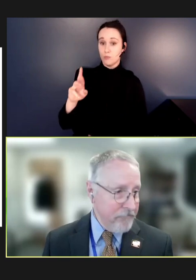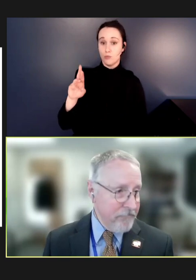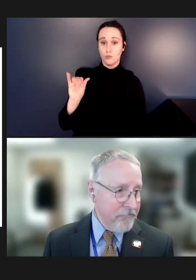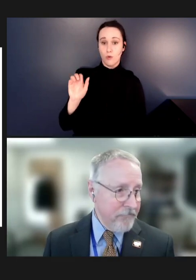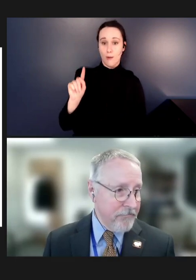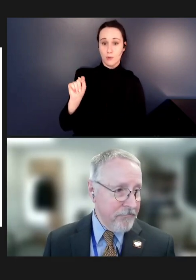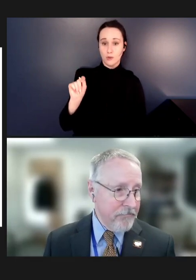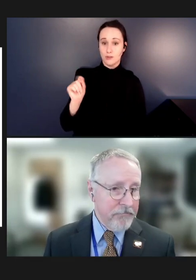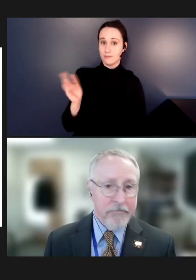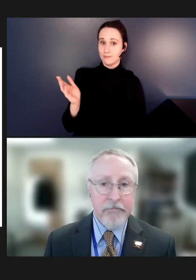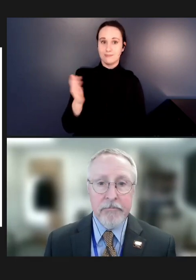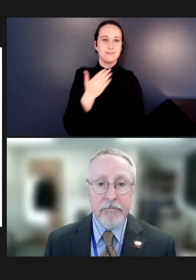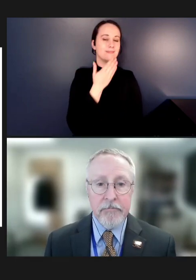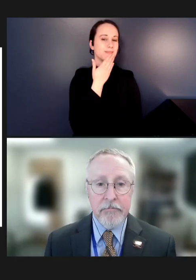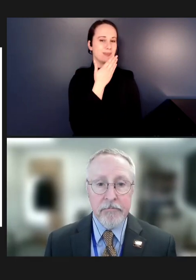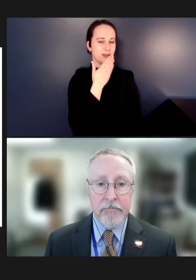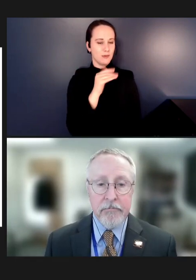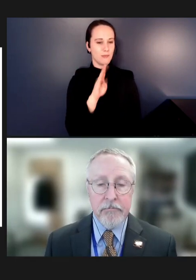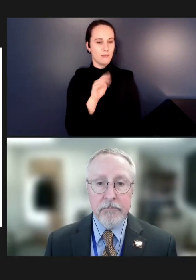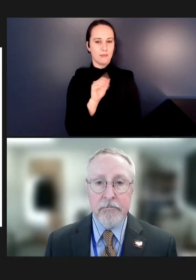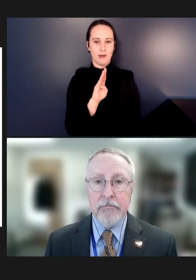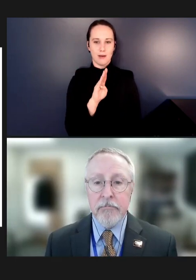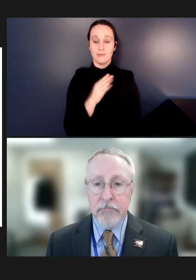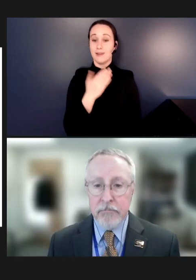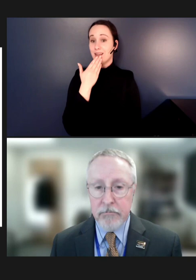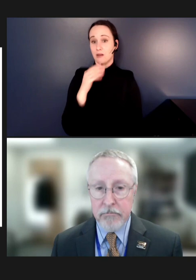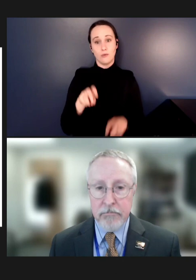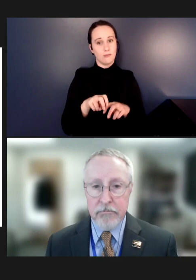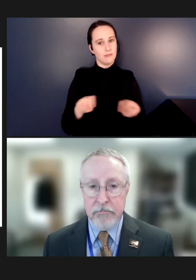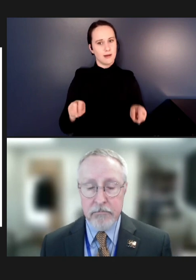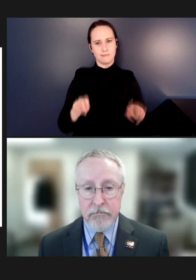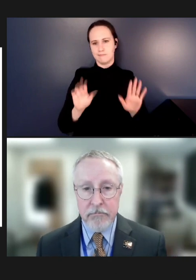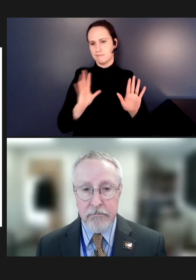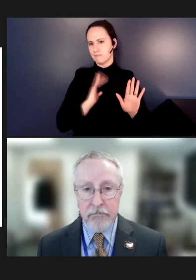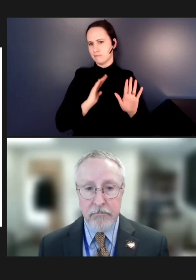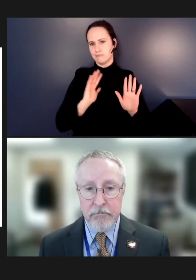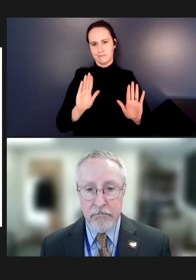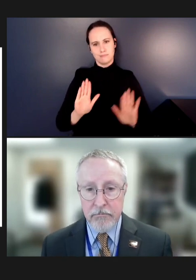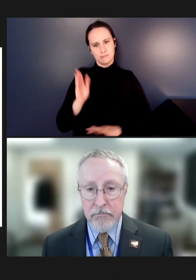Robert Schechter: Thank you, Bob. And thanks to the panel for your wonderful presentations.